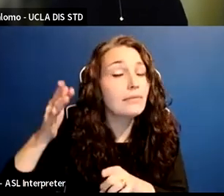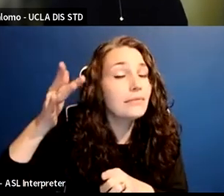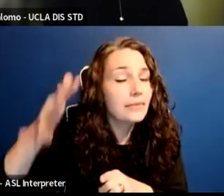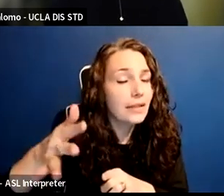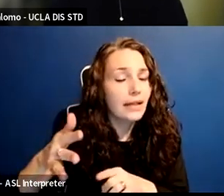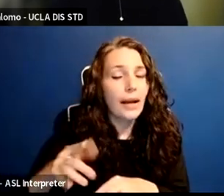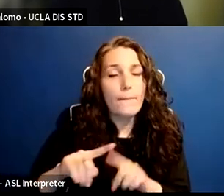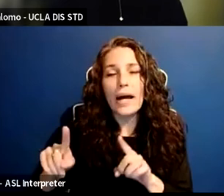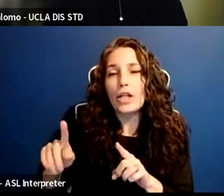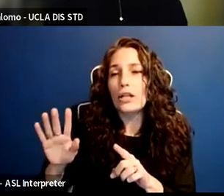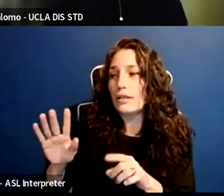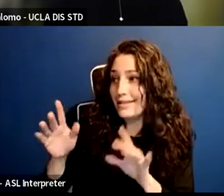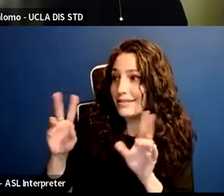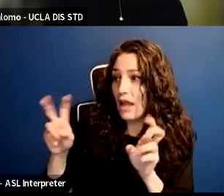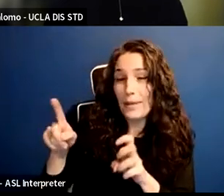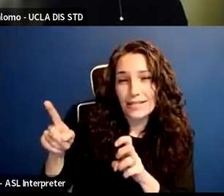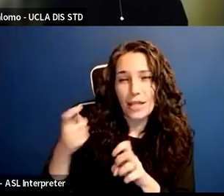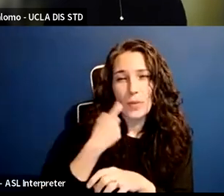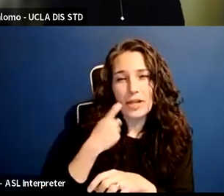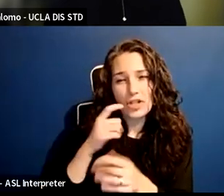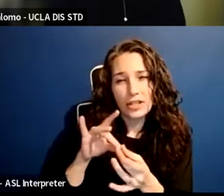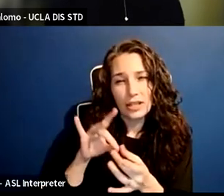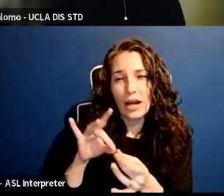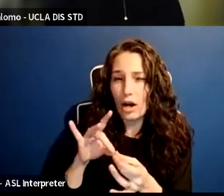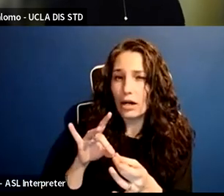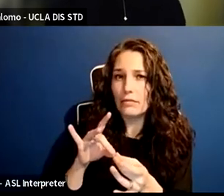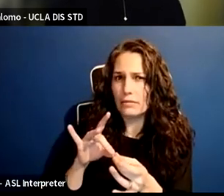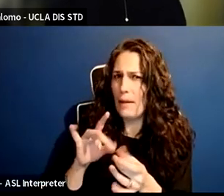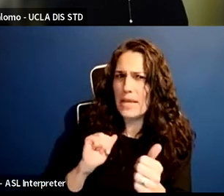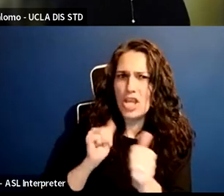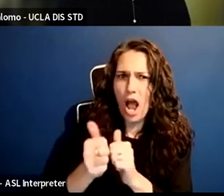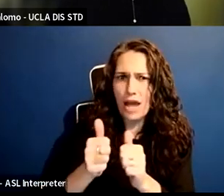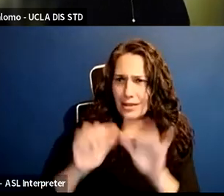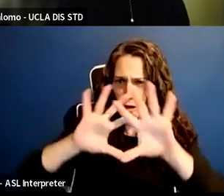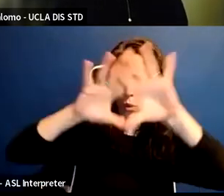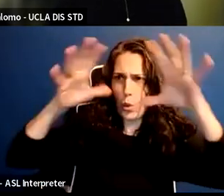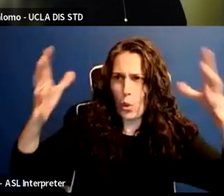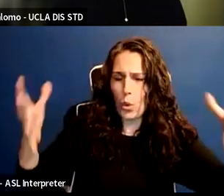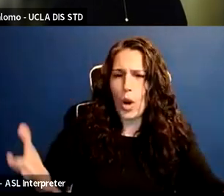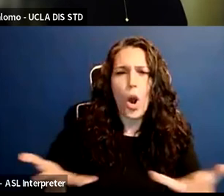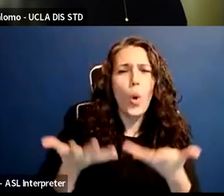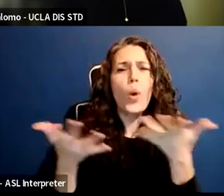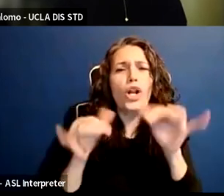and I think really looking at what are the systemic issues that people believe are not yet being addressed by the university